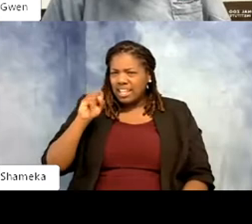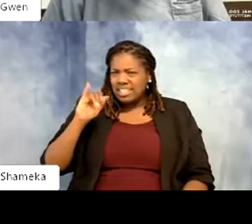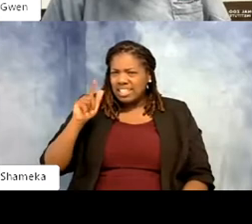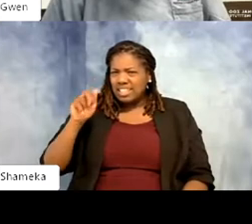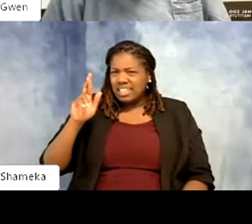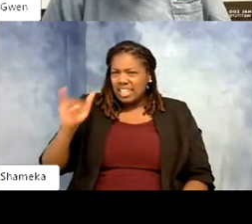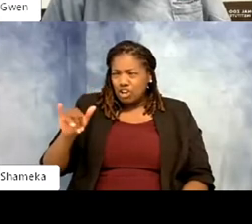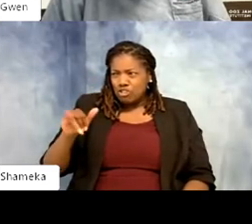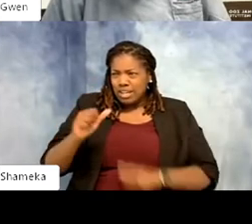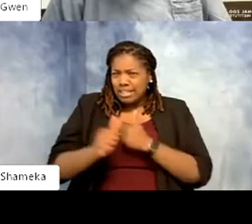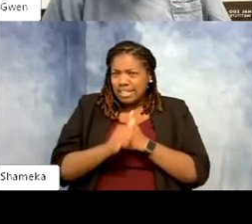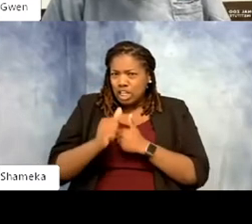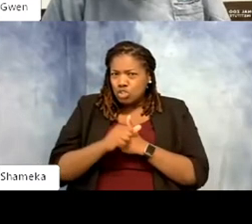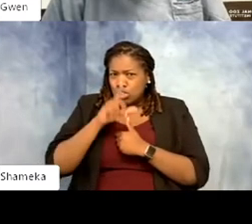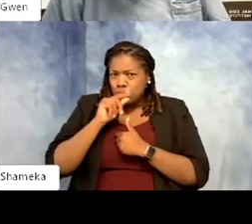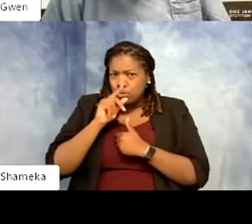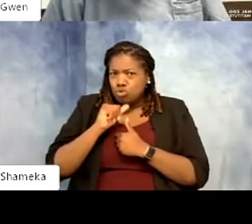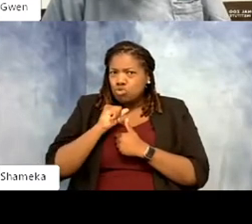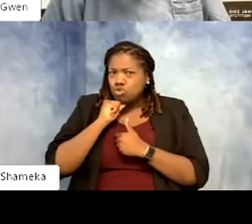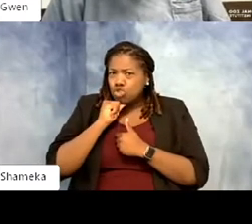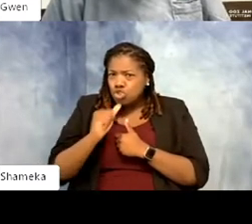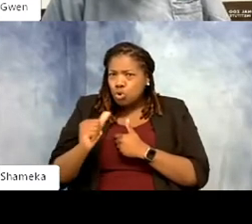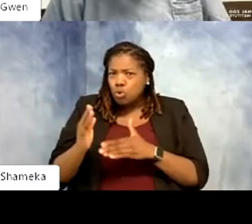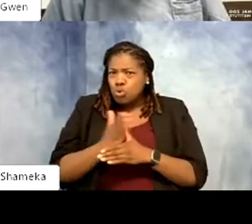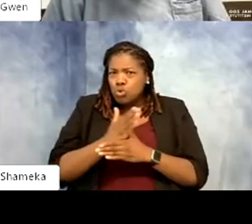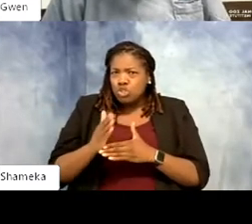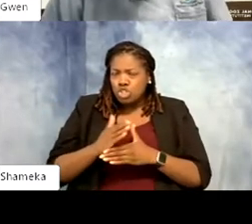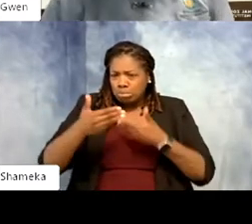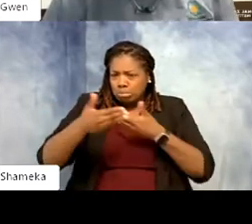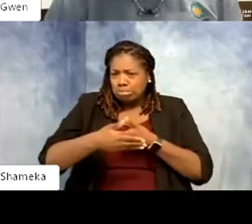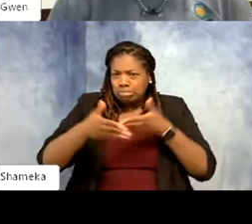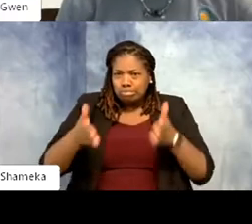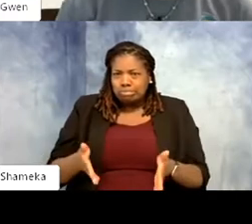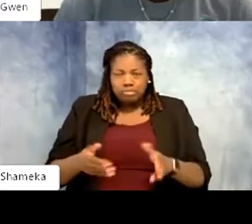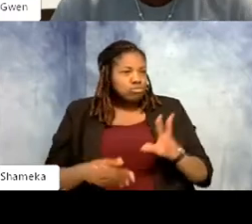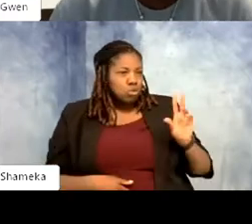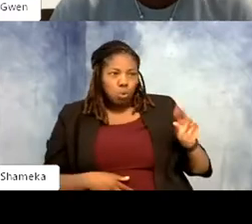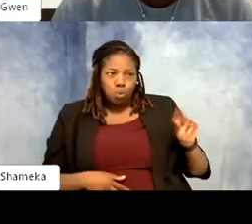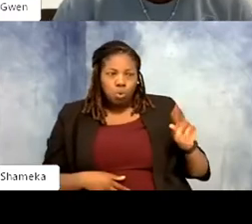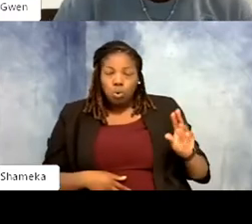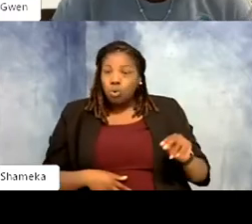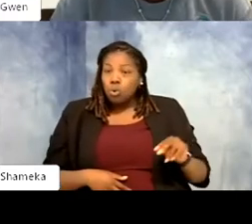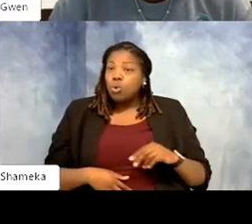dangerous bird that you don't actually share the same space as the bird. I think a lot of people